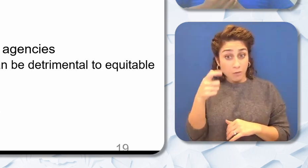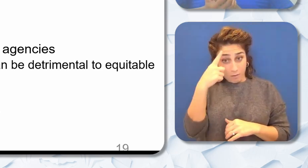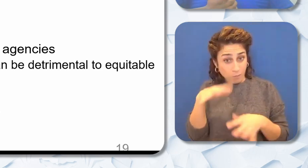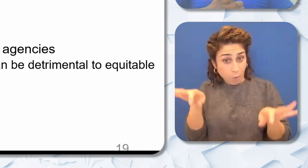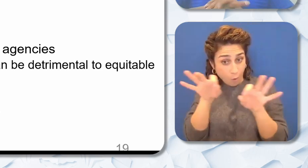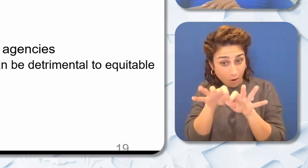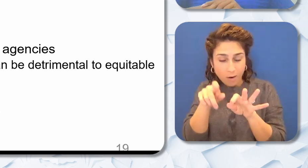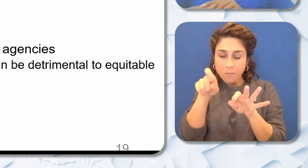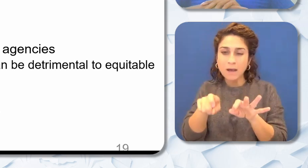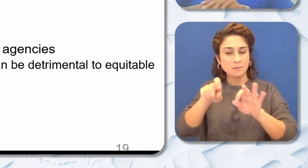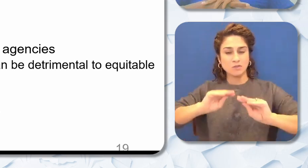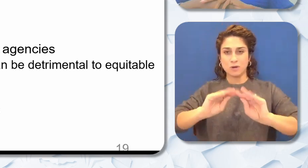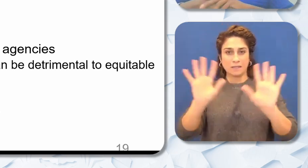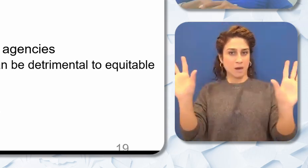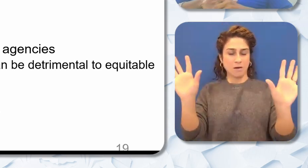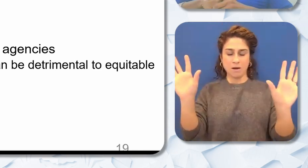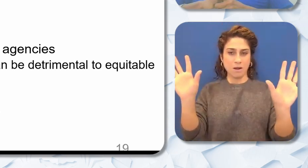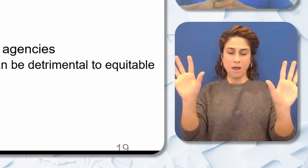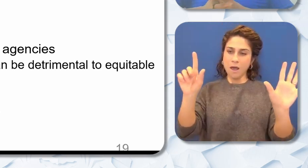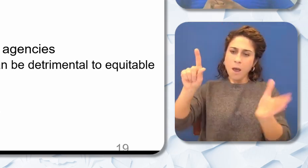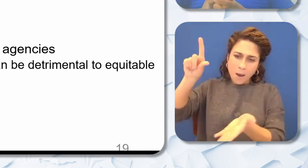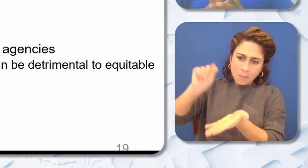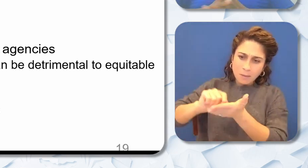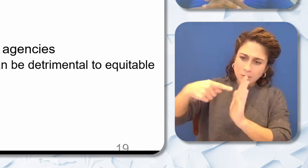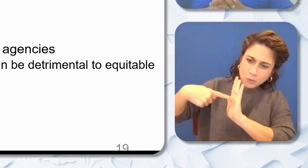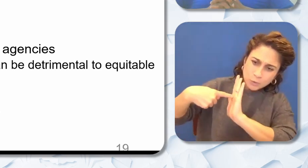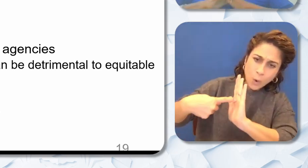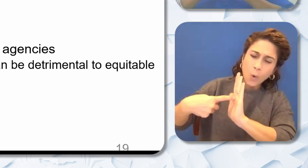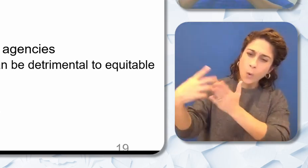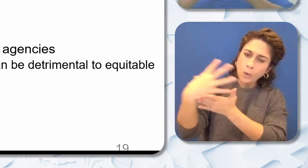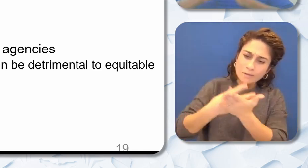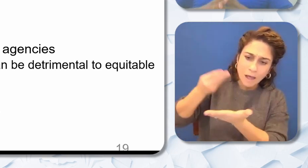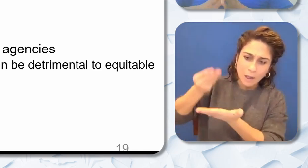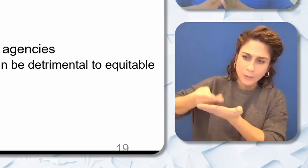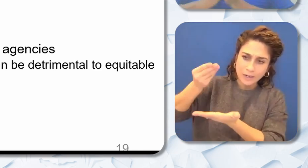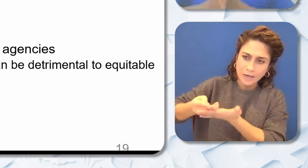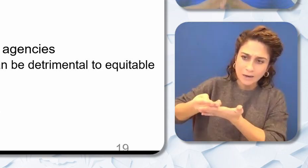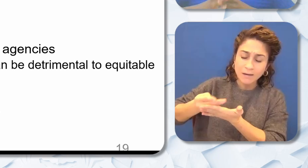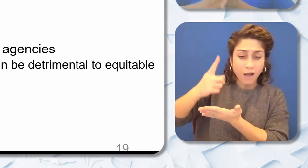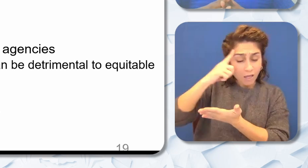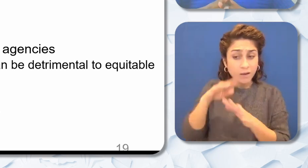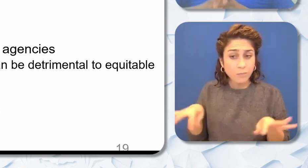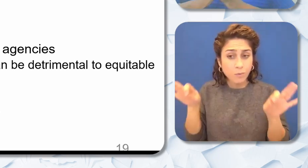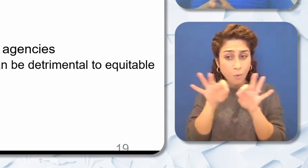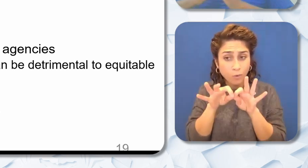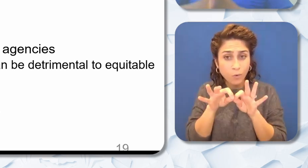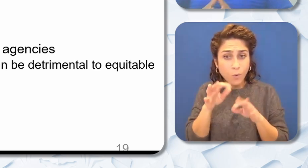the salary. And I think that is very important because educators already come in probably with